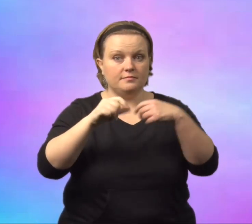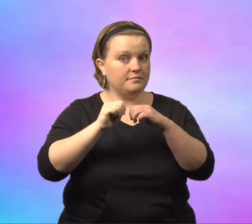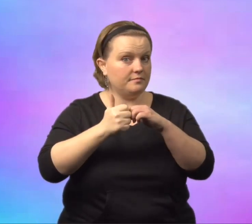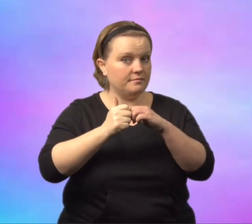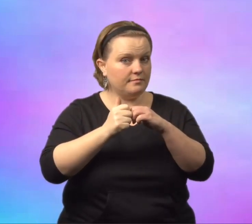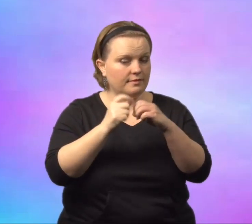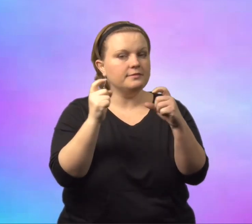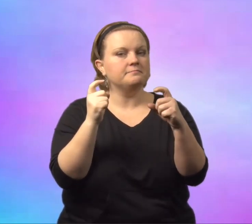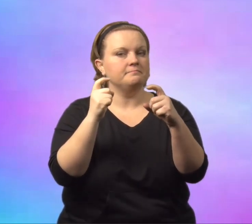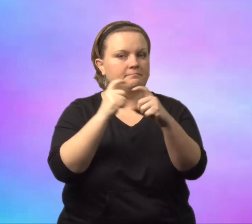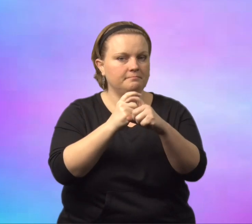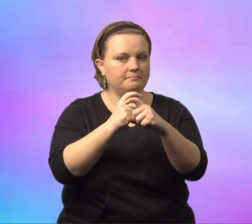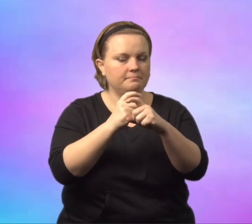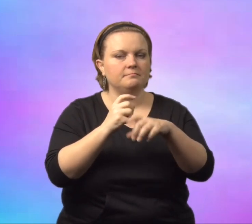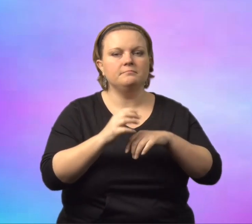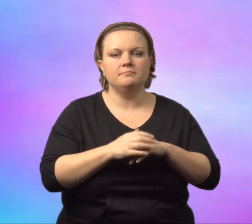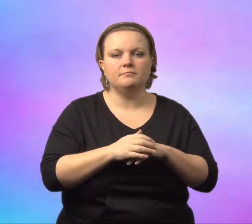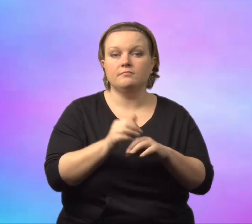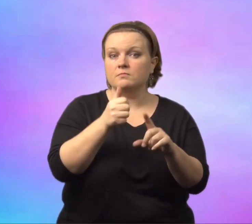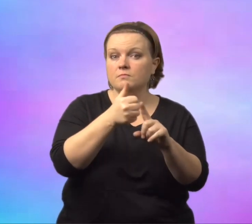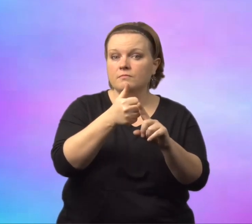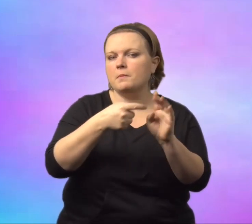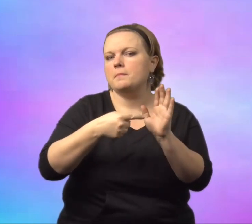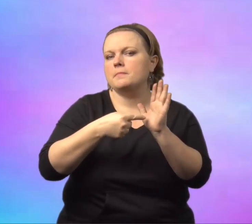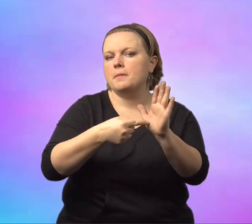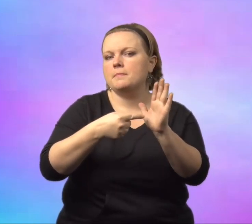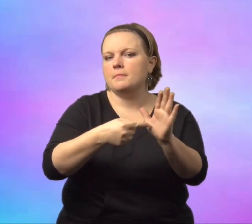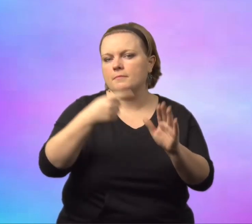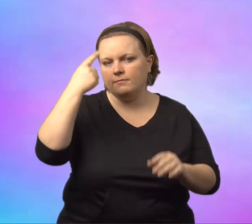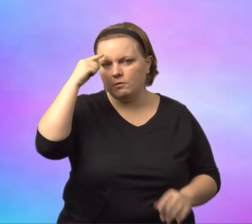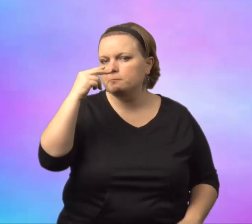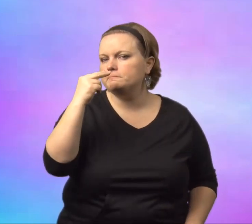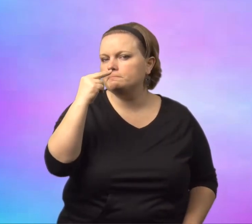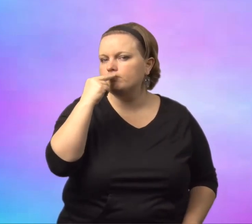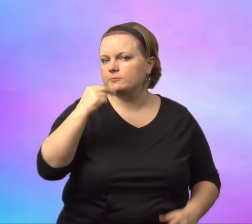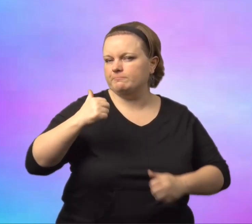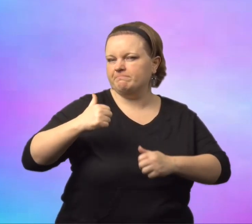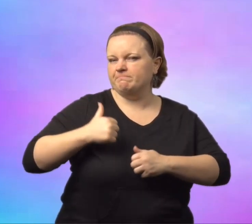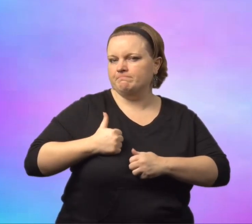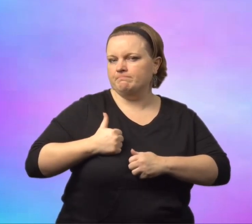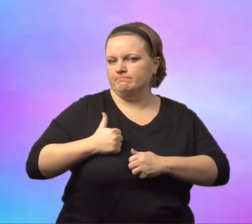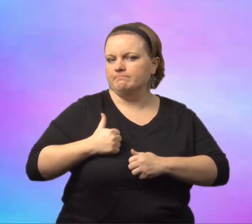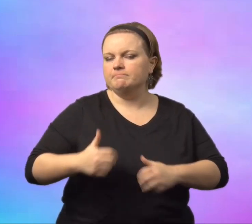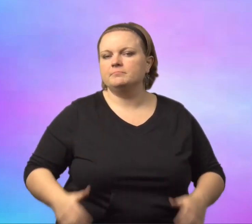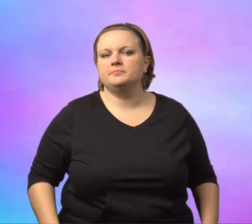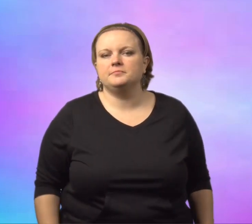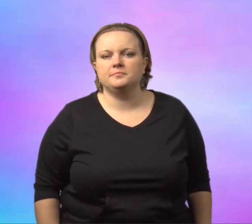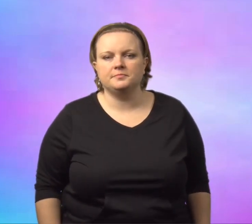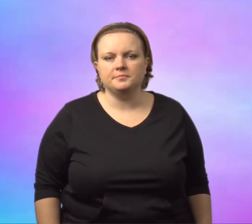"Swastika"...this is how you sign it. It represents the Nazi army.